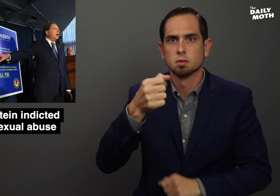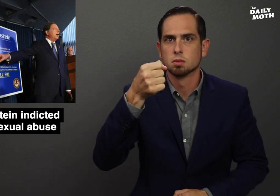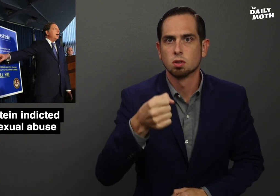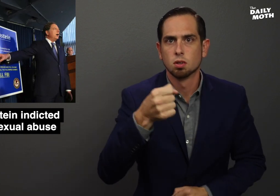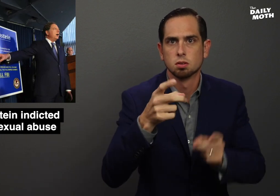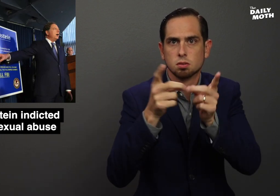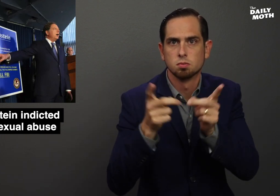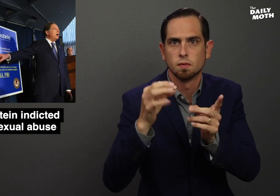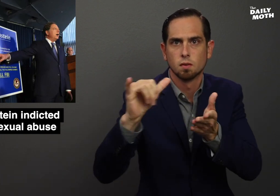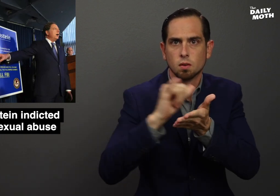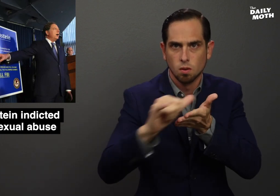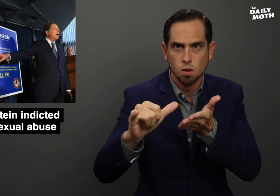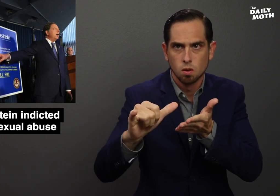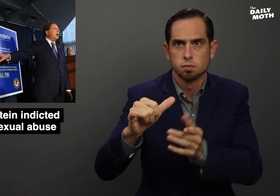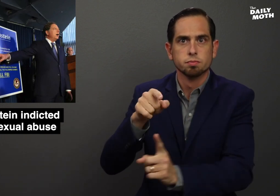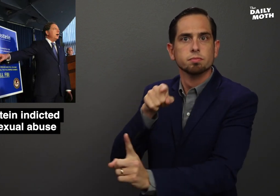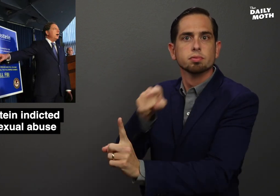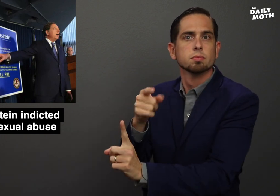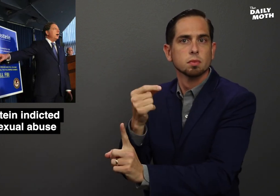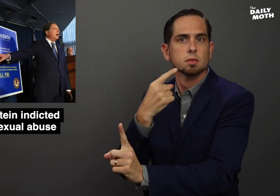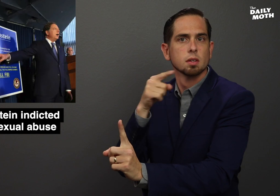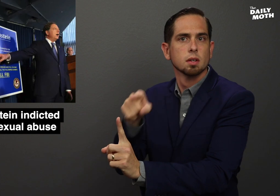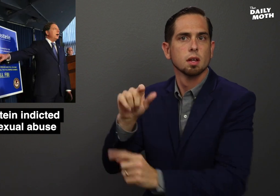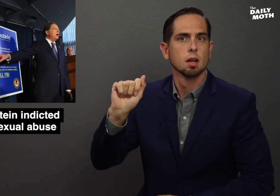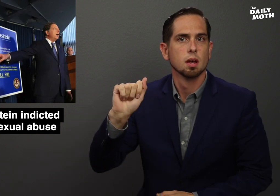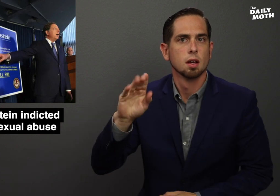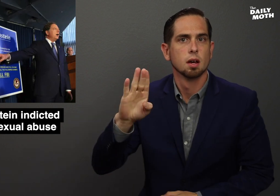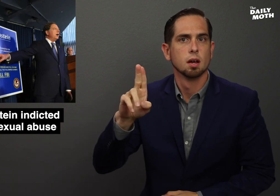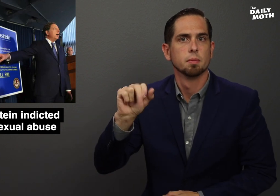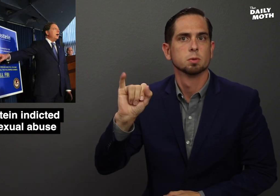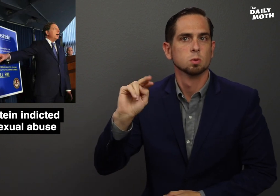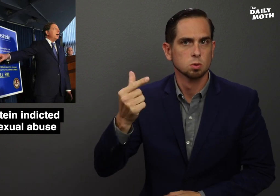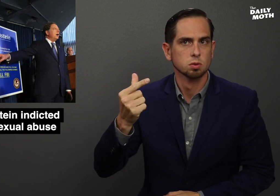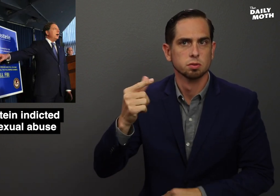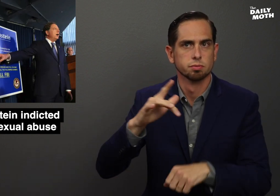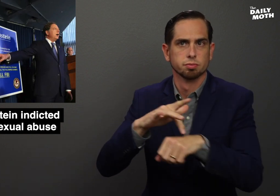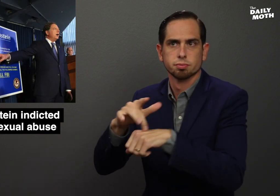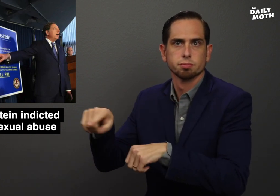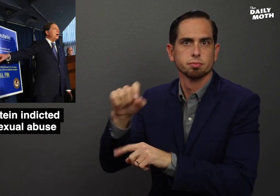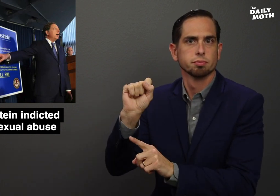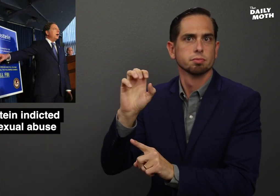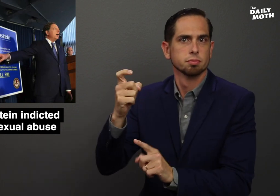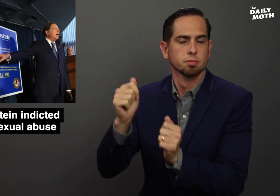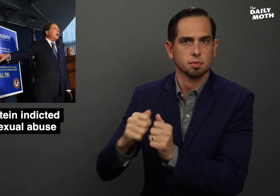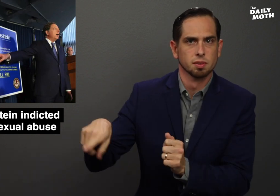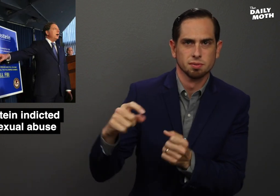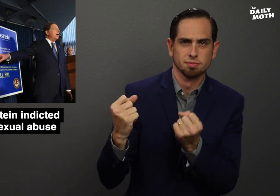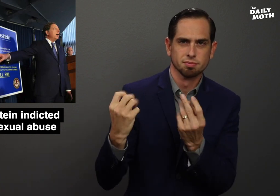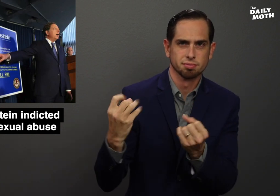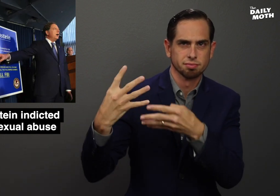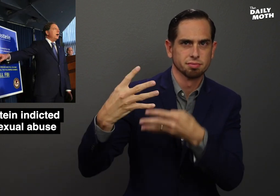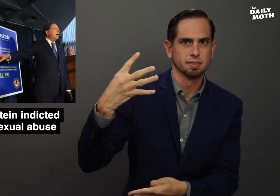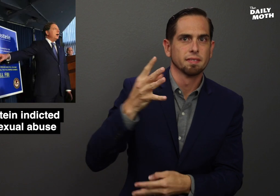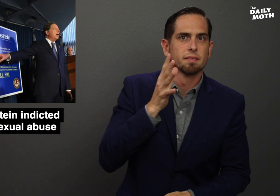the Southern District of New York with abusing dozens